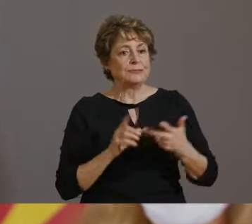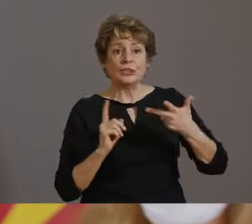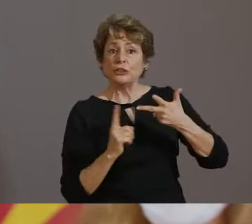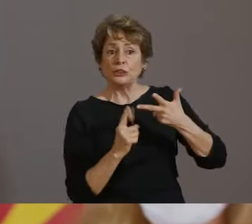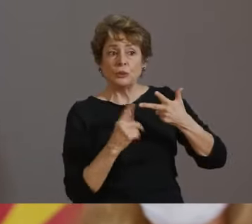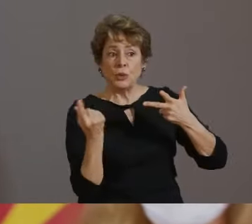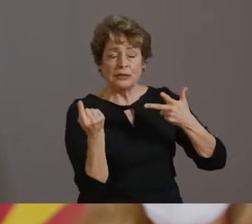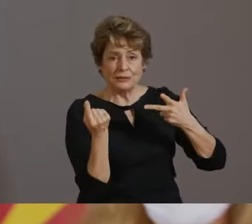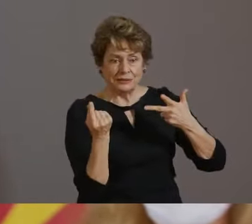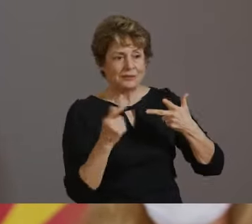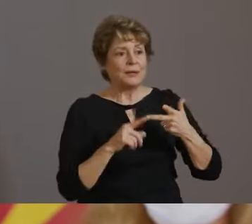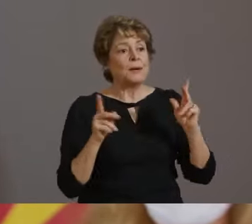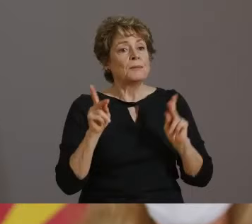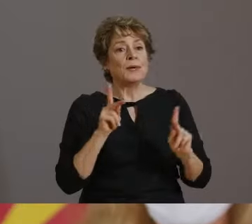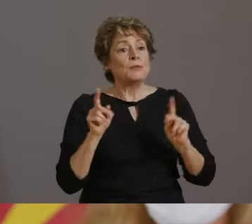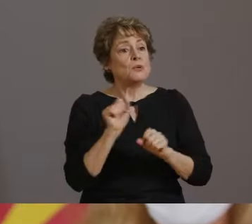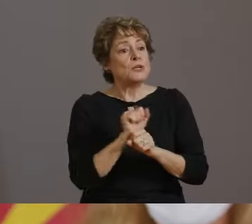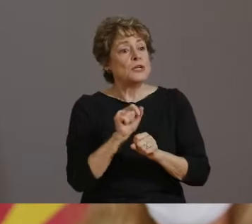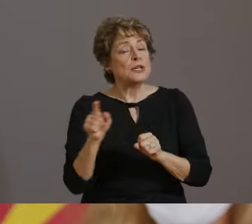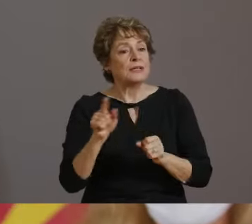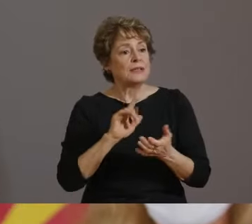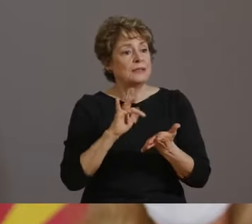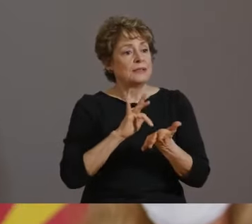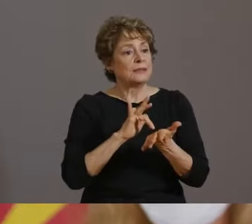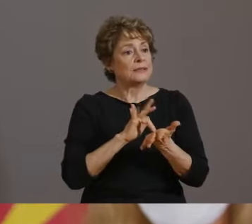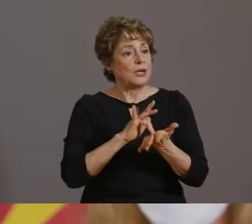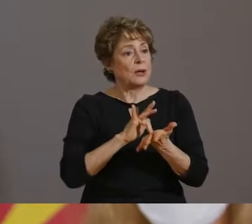TO AHCCCS ENROLLED CHILDREN.